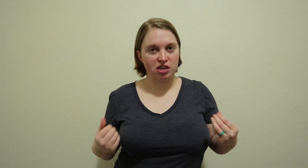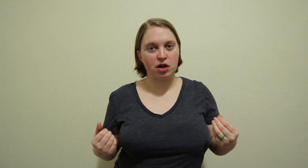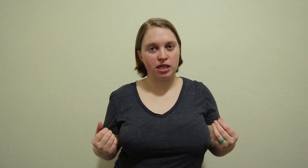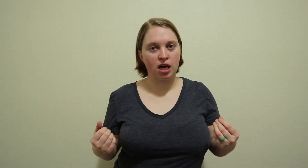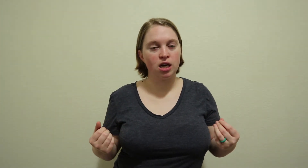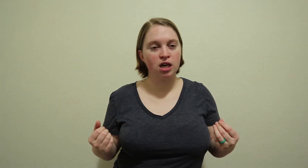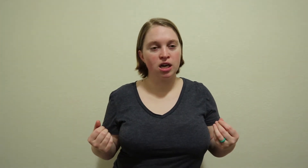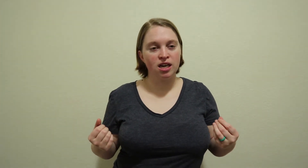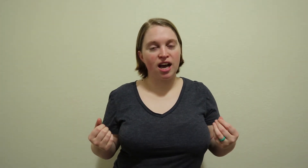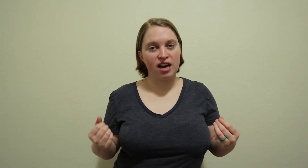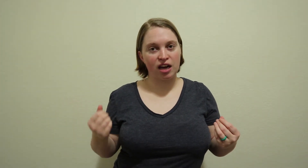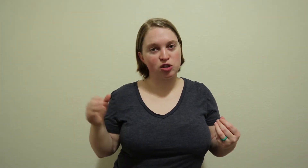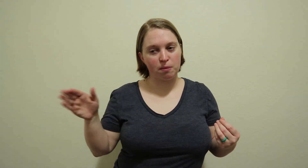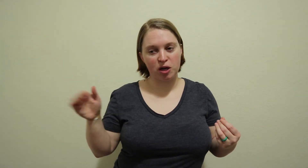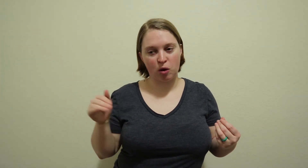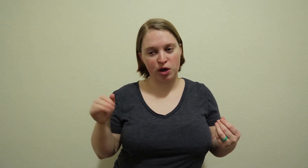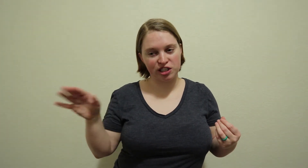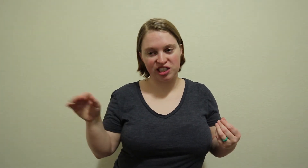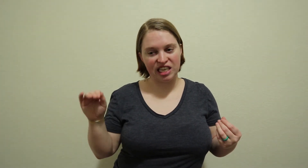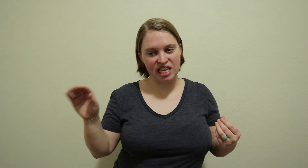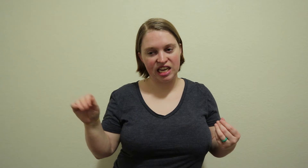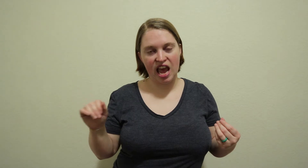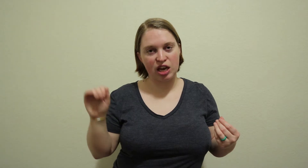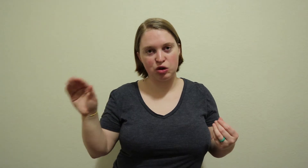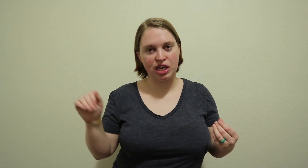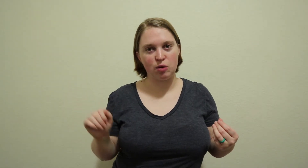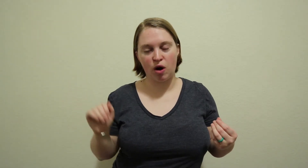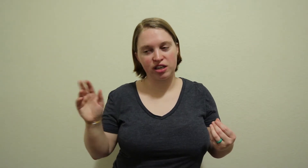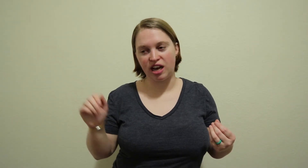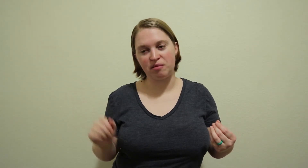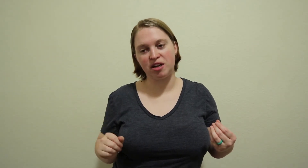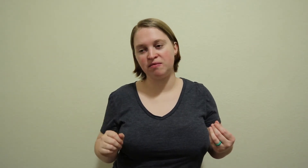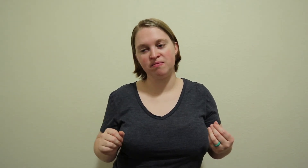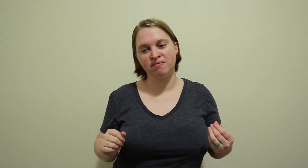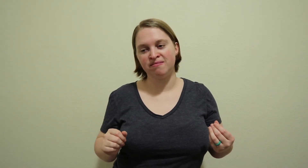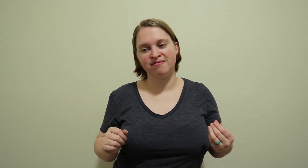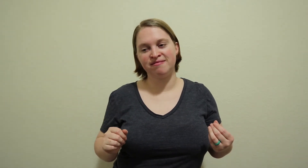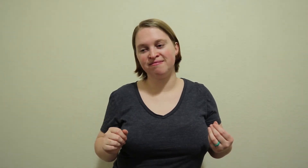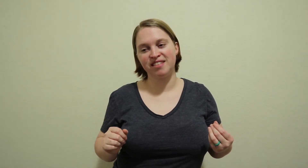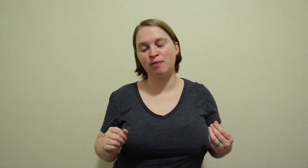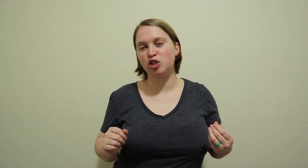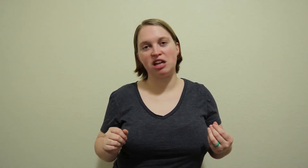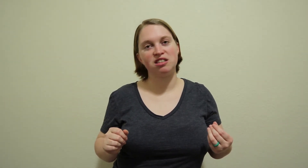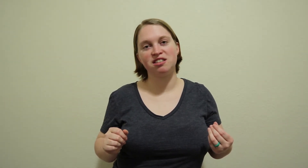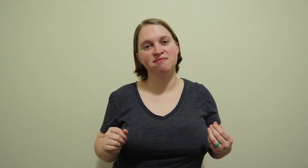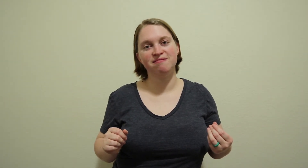going and I saw my co-worker eating and drinking water like I'm jealous